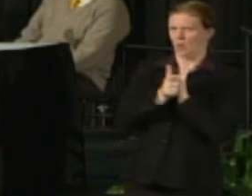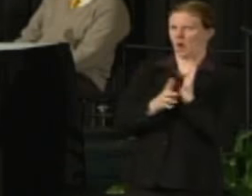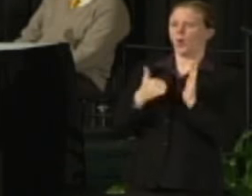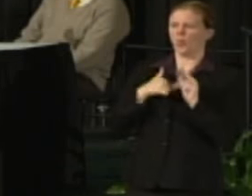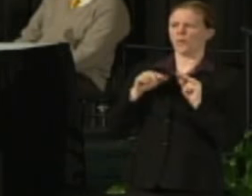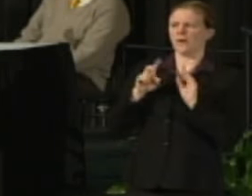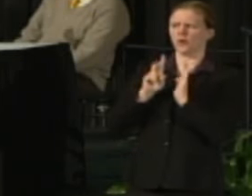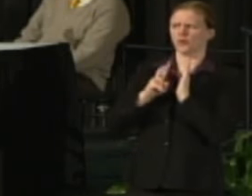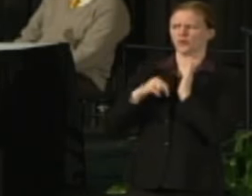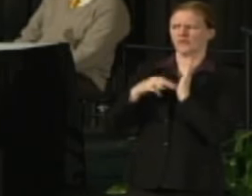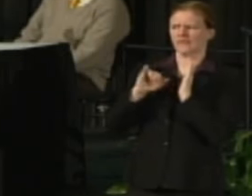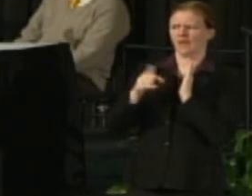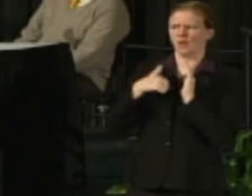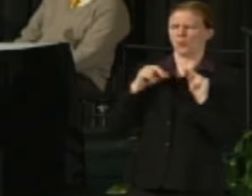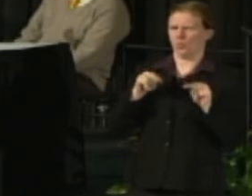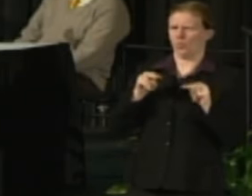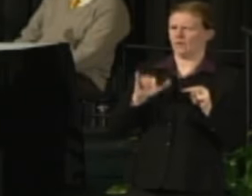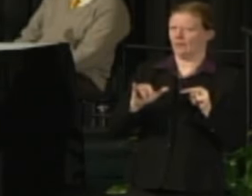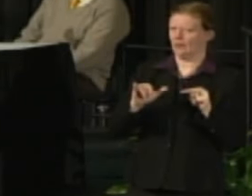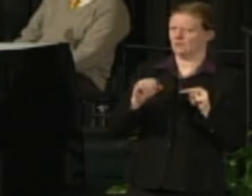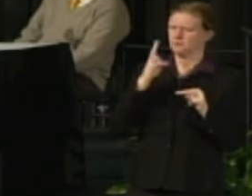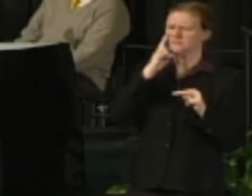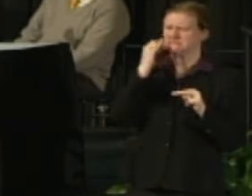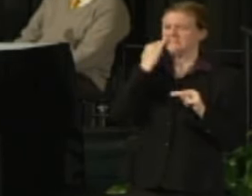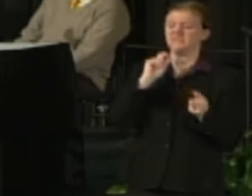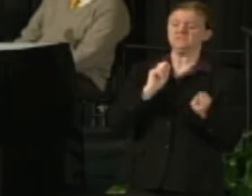We're very much paying attention to the impact of any changes to 36.